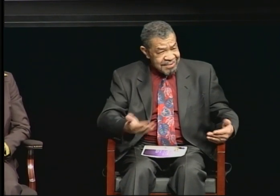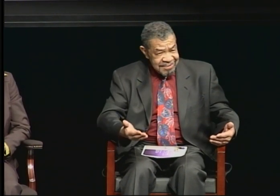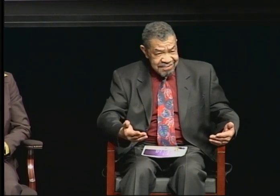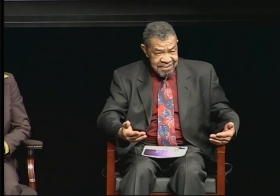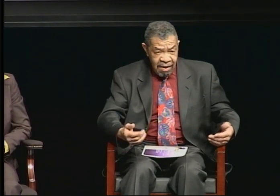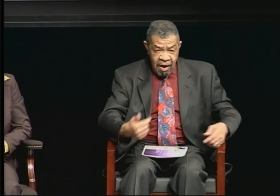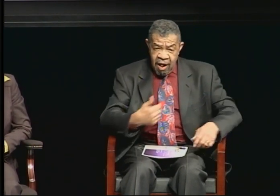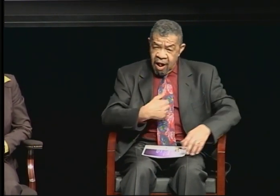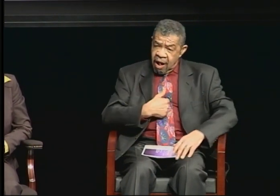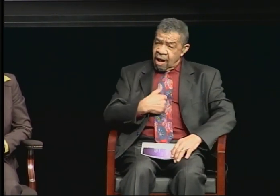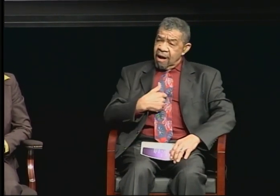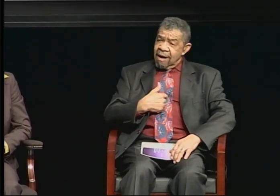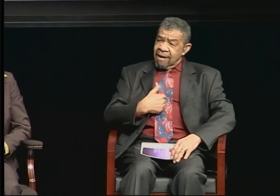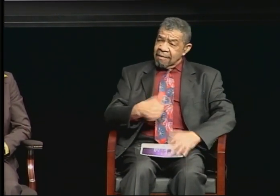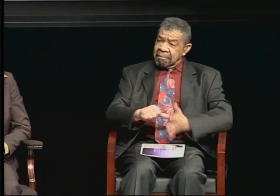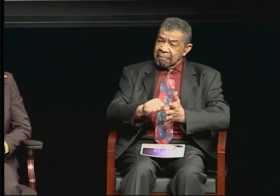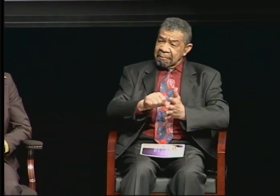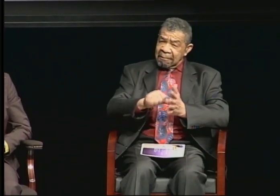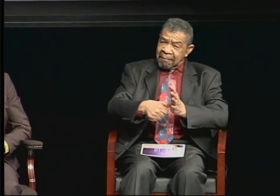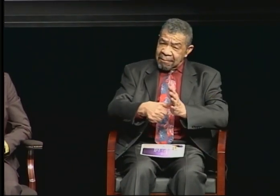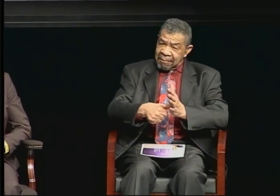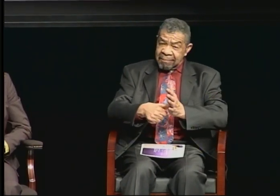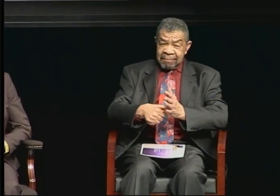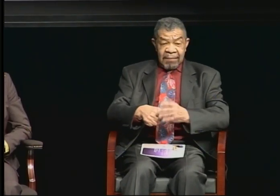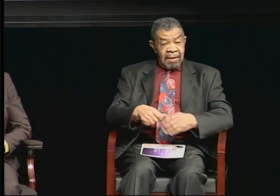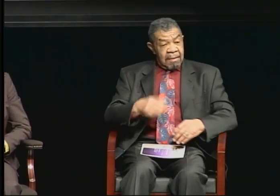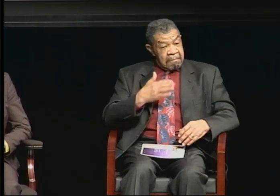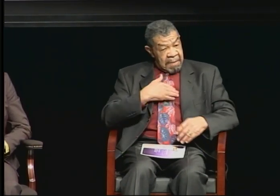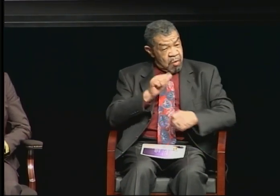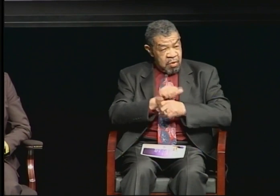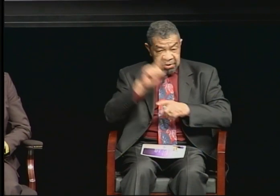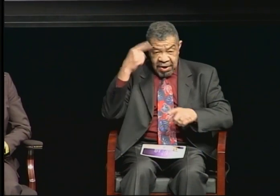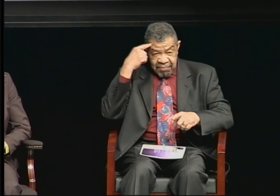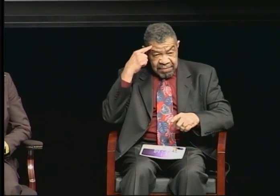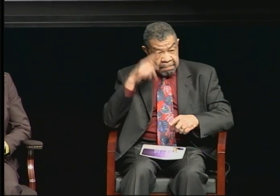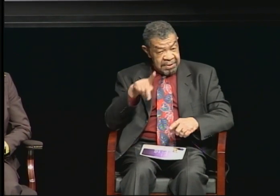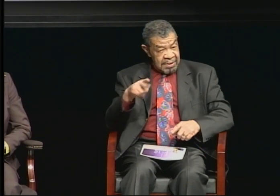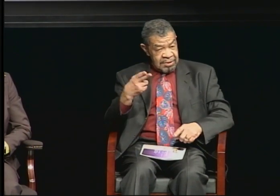he was able to answer that question. And of course there wasn't any more promotions at that time